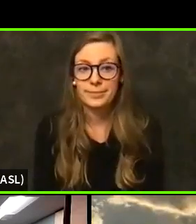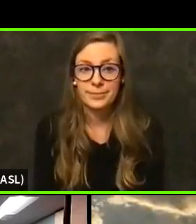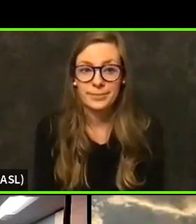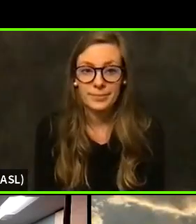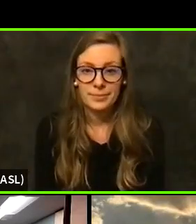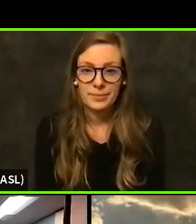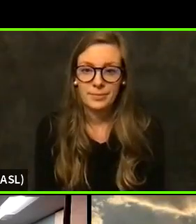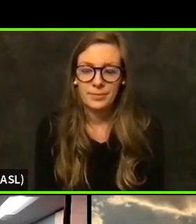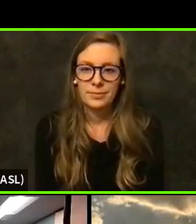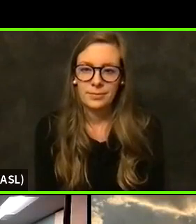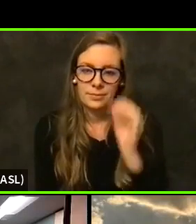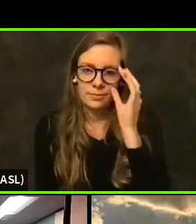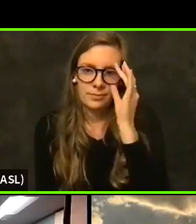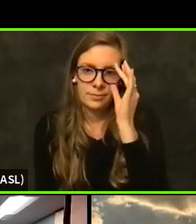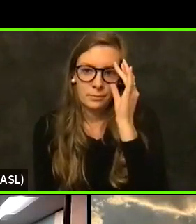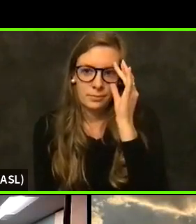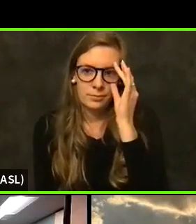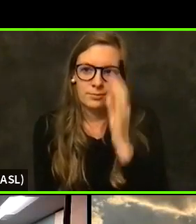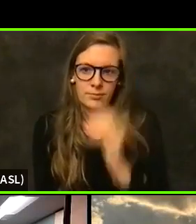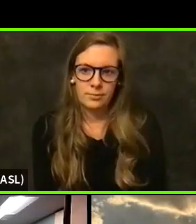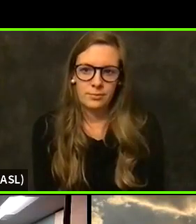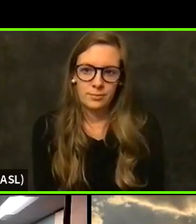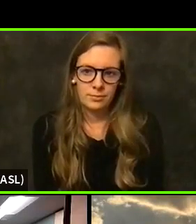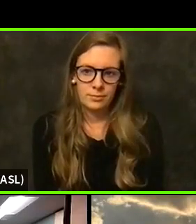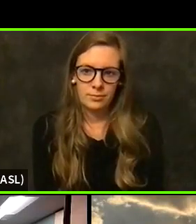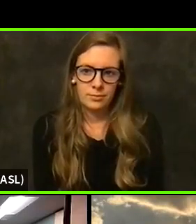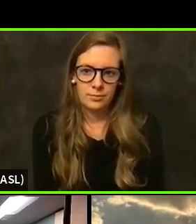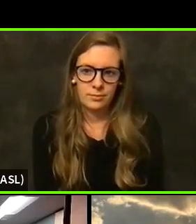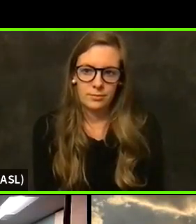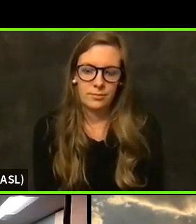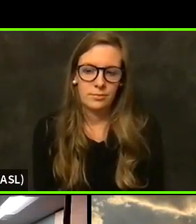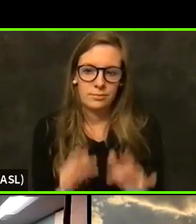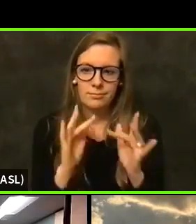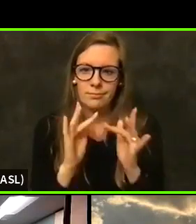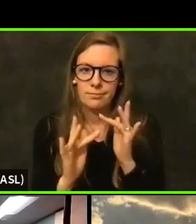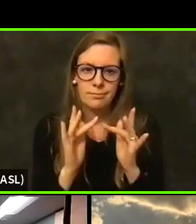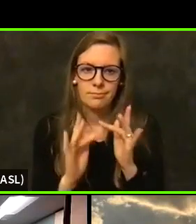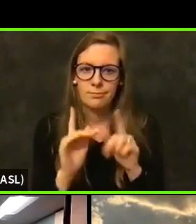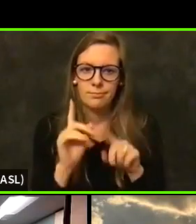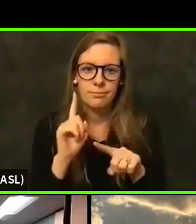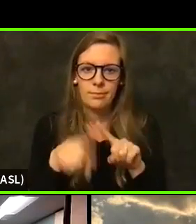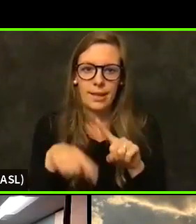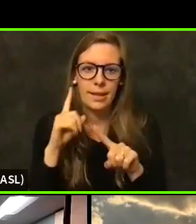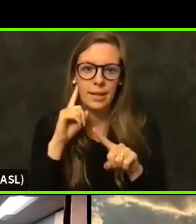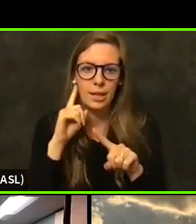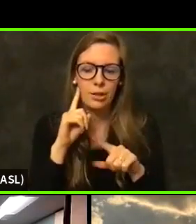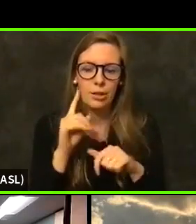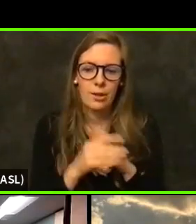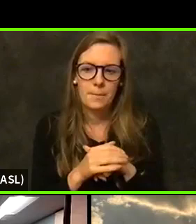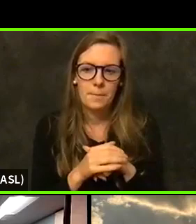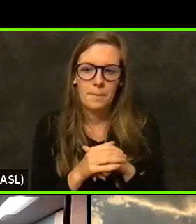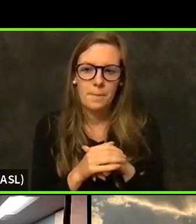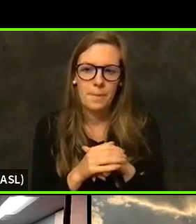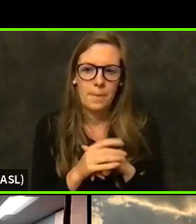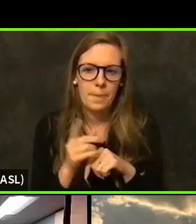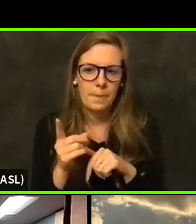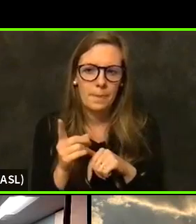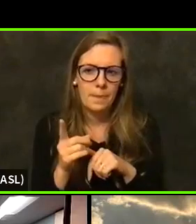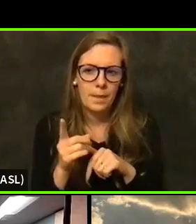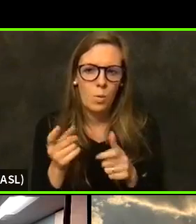I don't really have. That question, because the allocation comes from Misty.